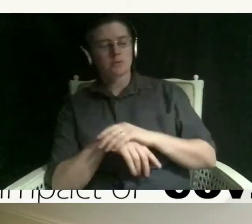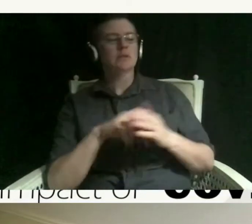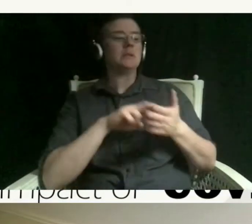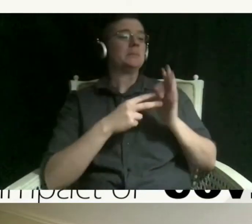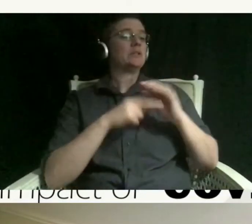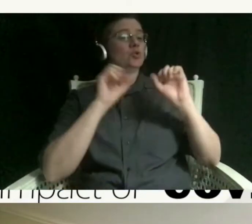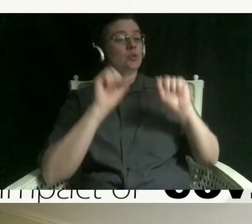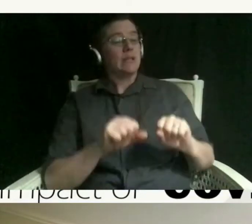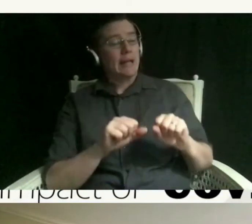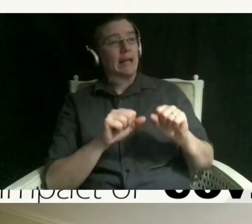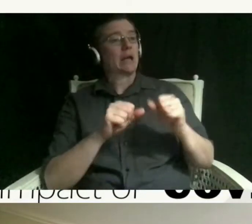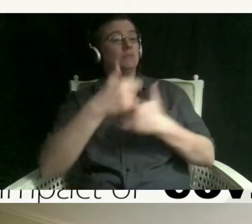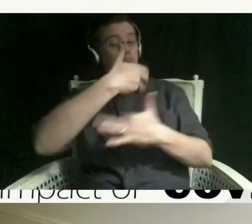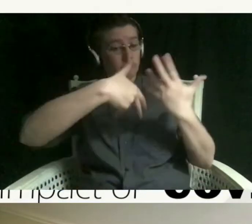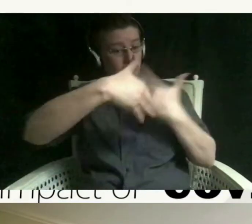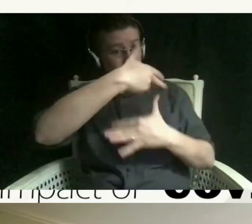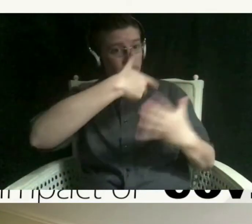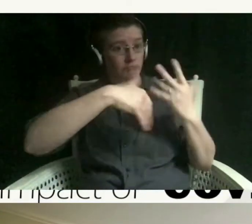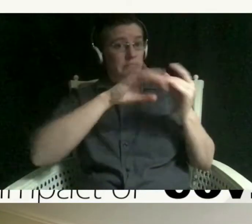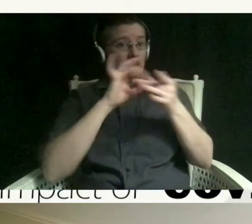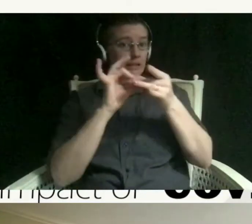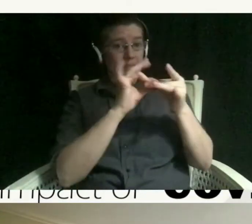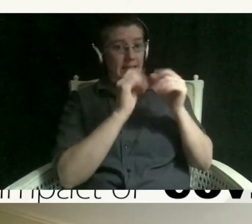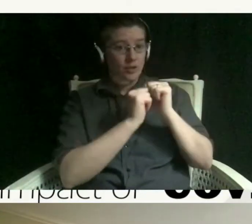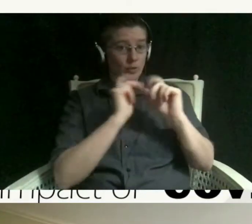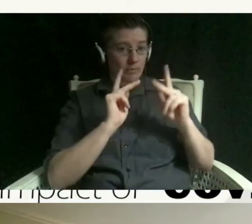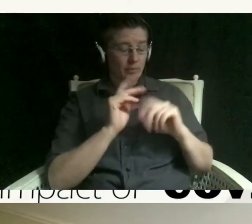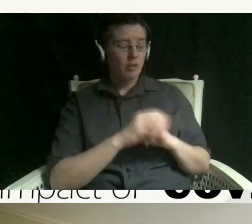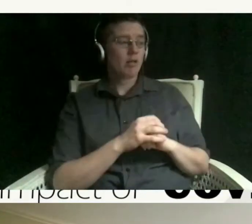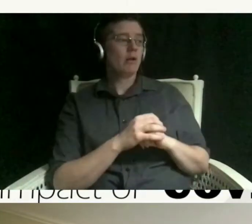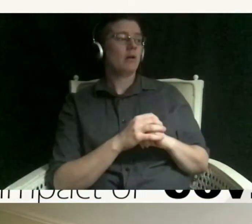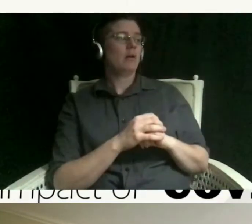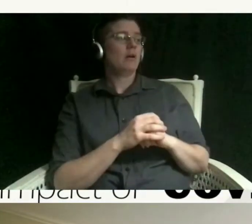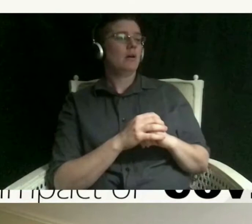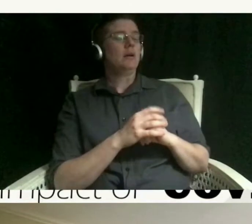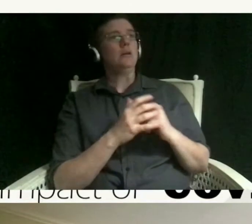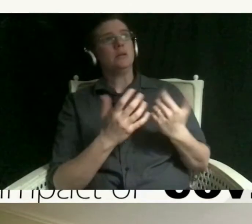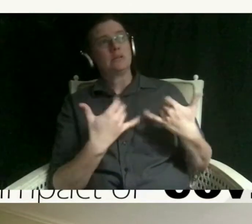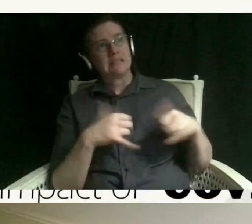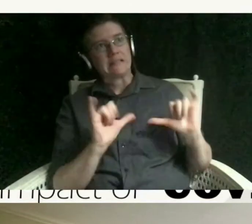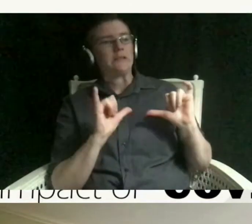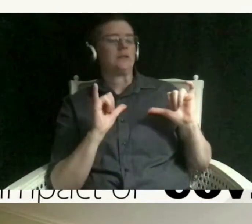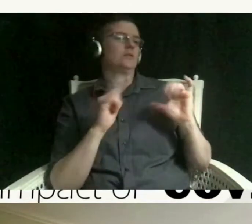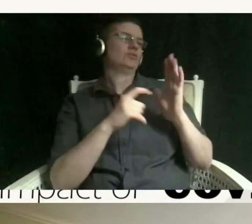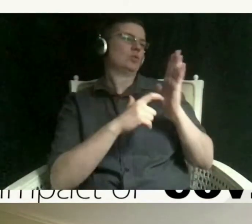to see people and you can connect to people even though it still requires the social distancing